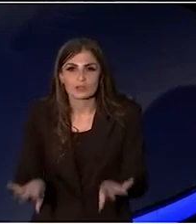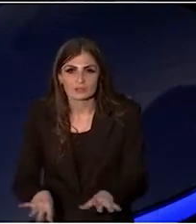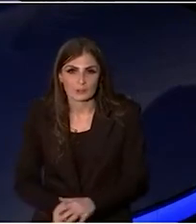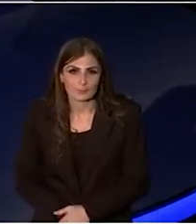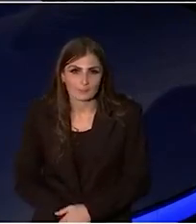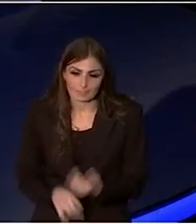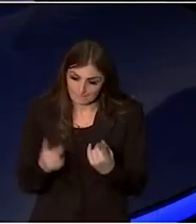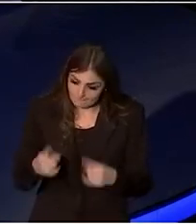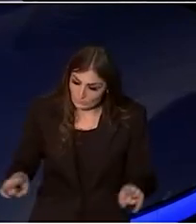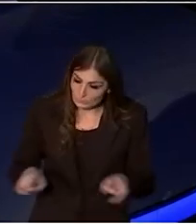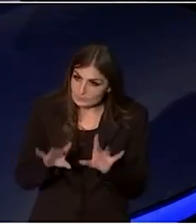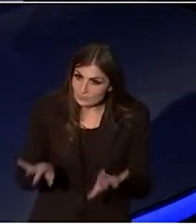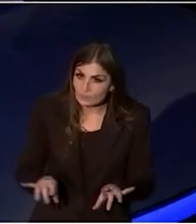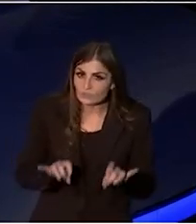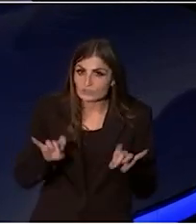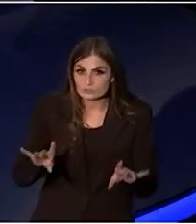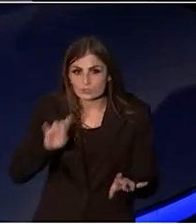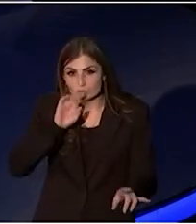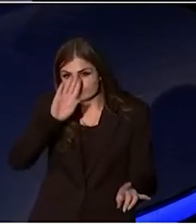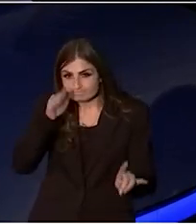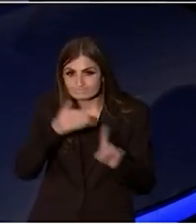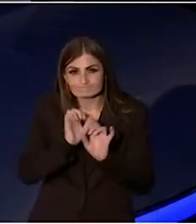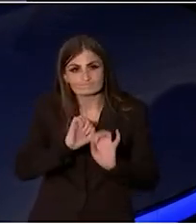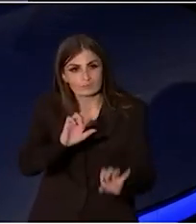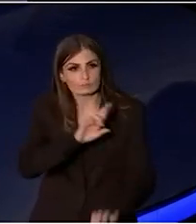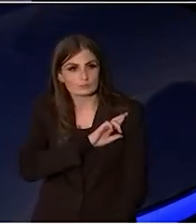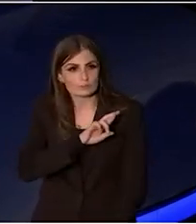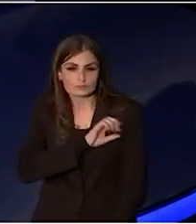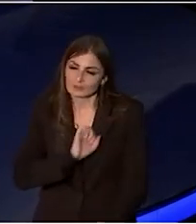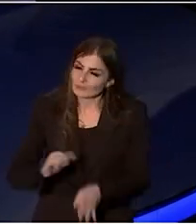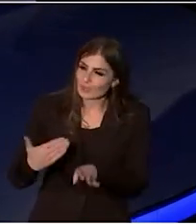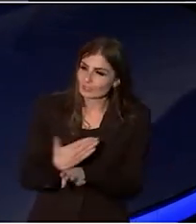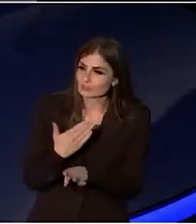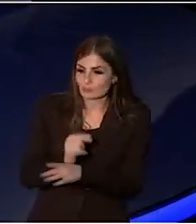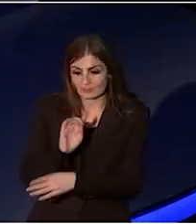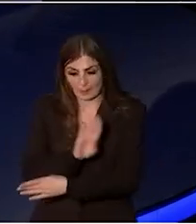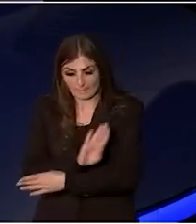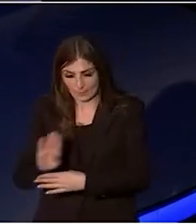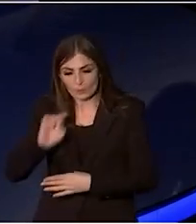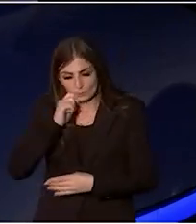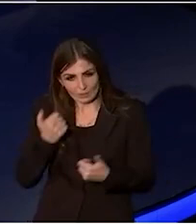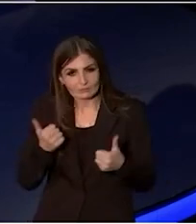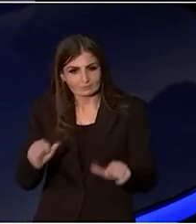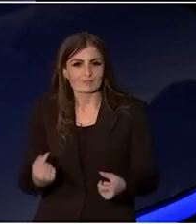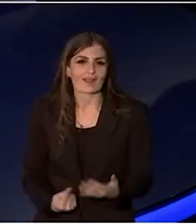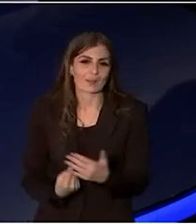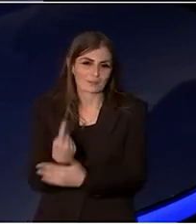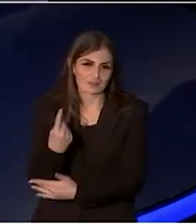Music Australia will be charged with that job and with the board that's there, I know they're going to do it well.